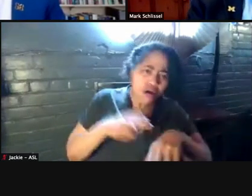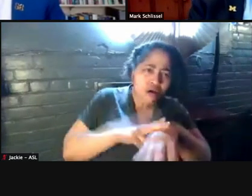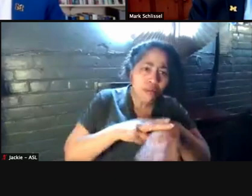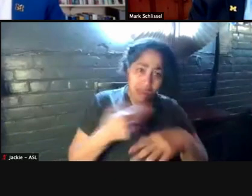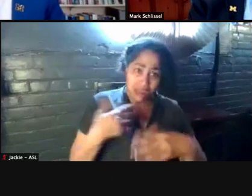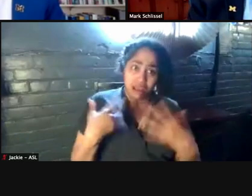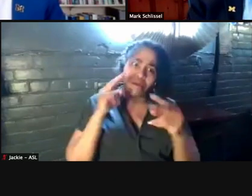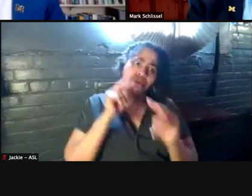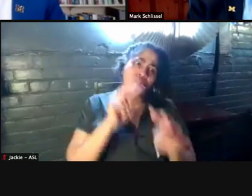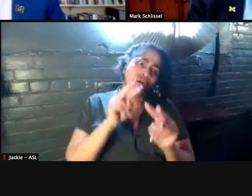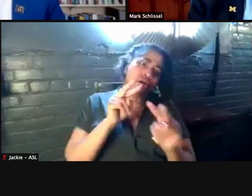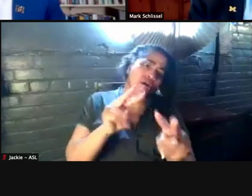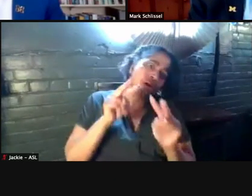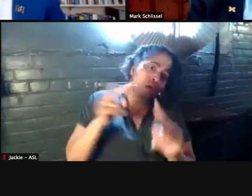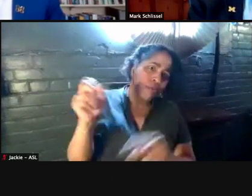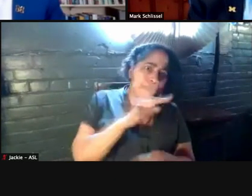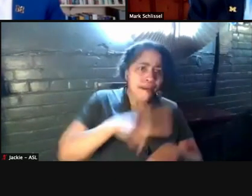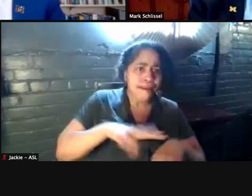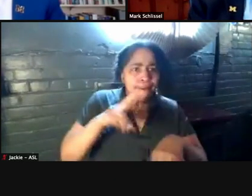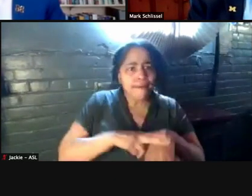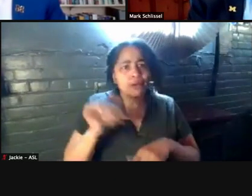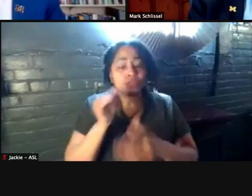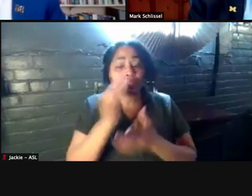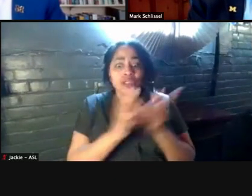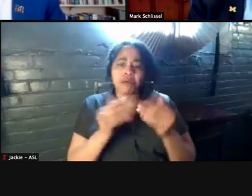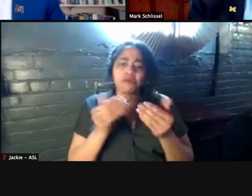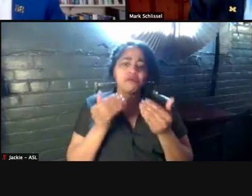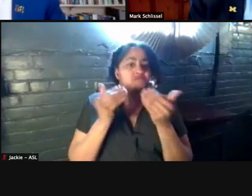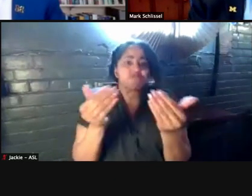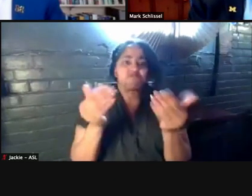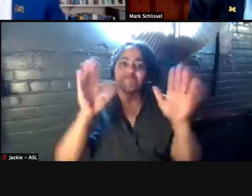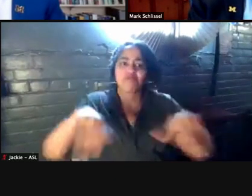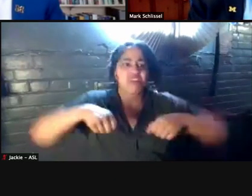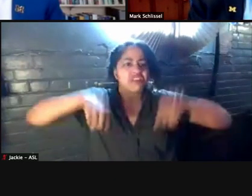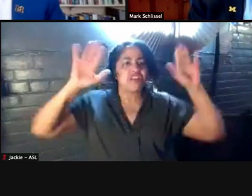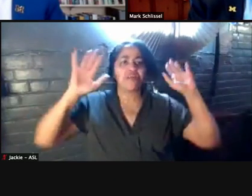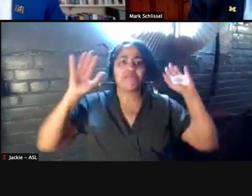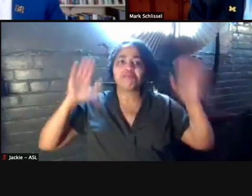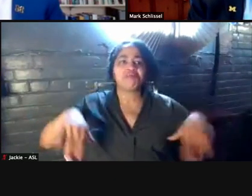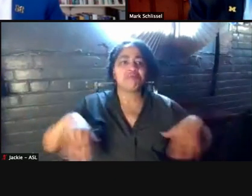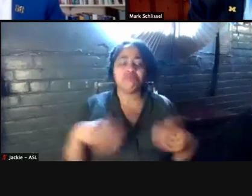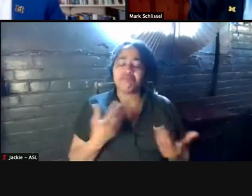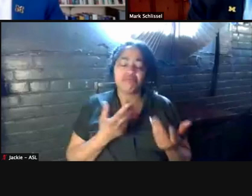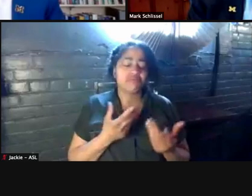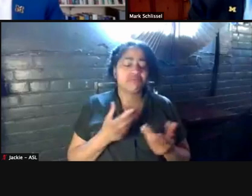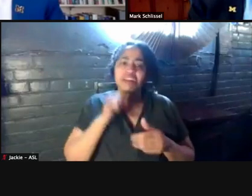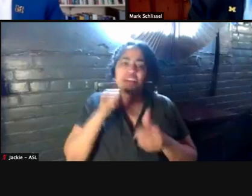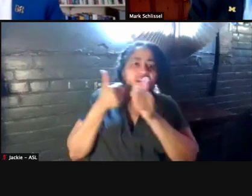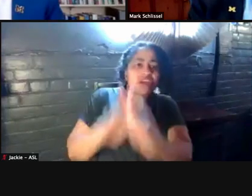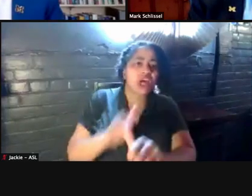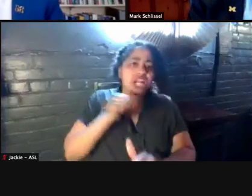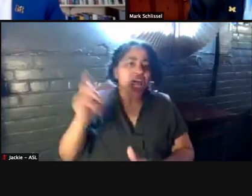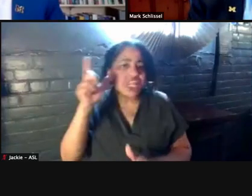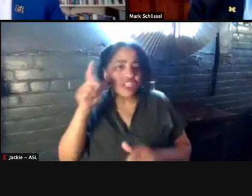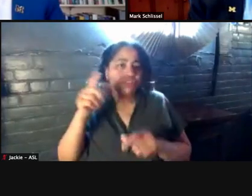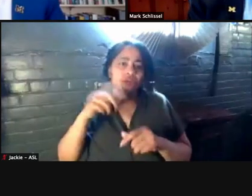And you know, some people have kind of moved on and given up on public health guidance but I would just ask people